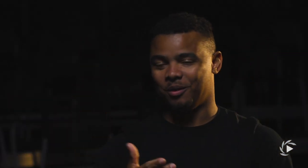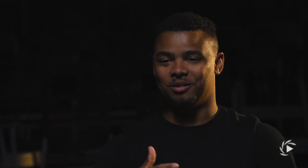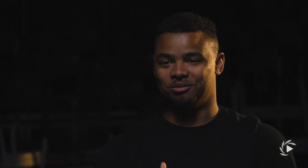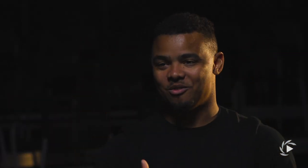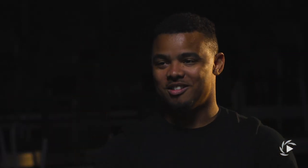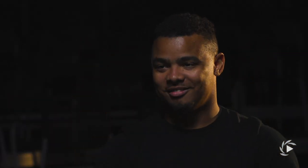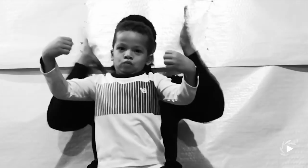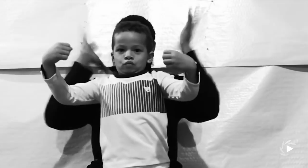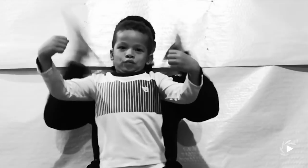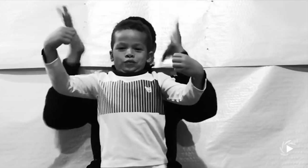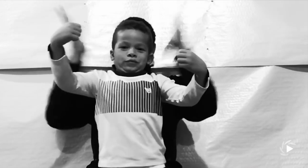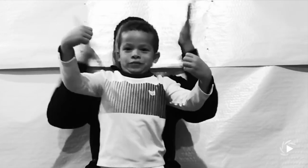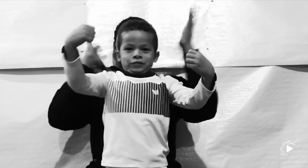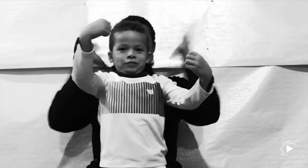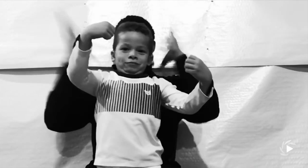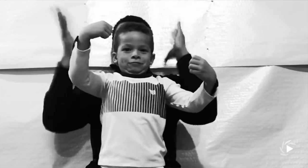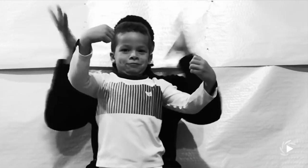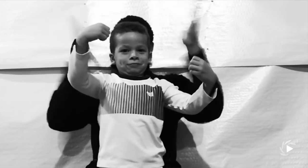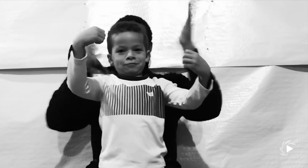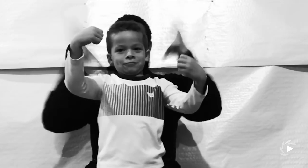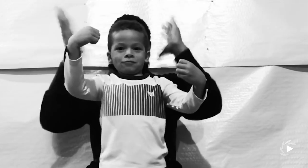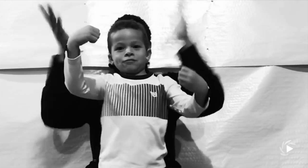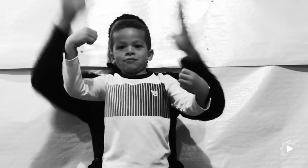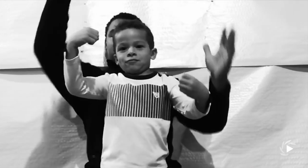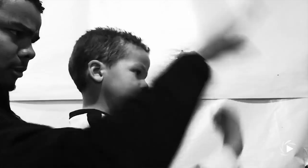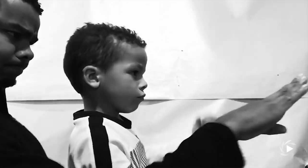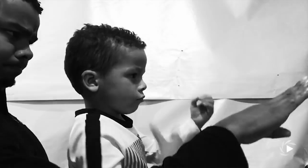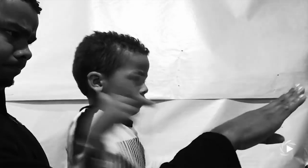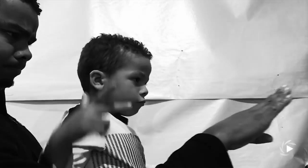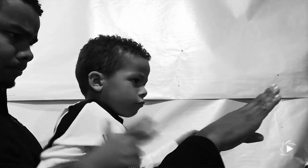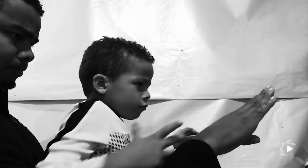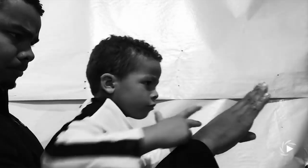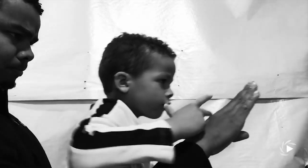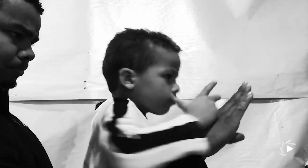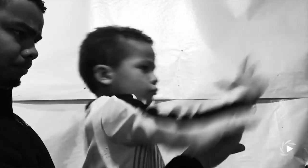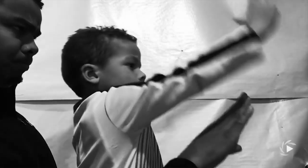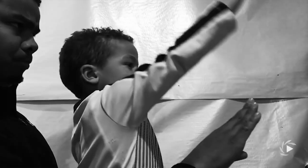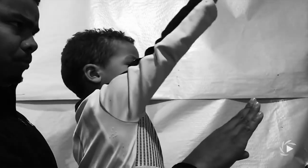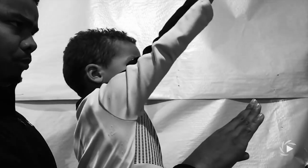and I'm the wind in the back, and that's really one of his favorites. So, I'm the props.